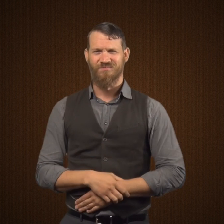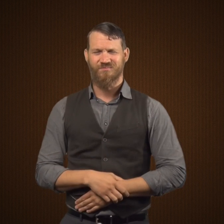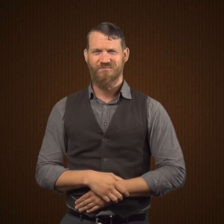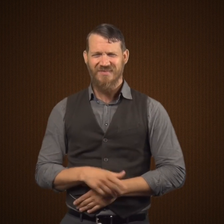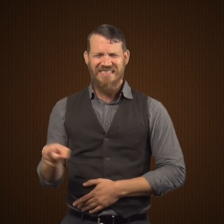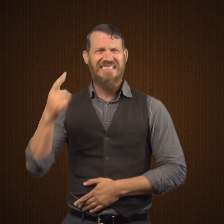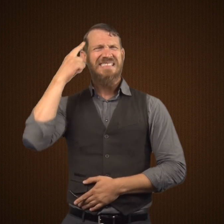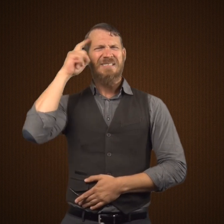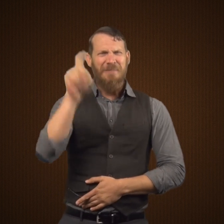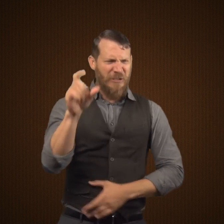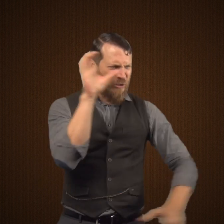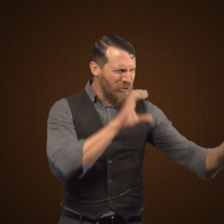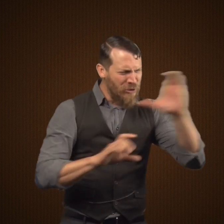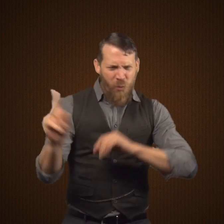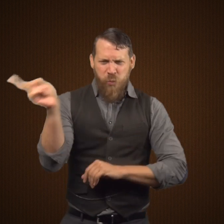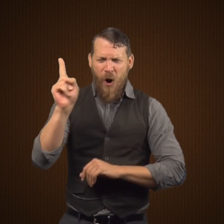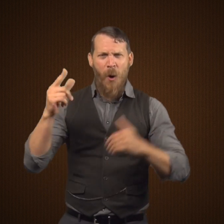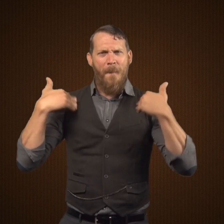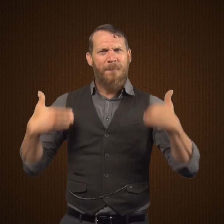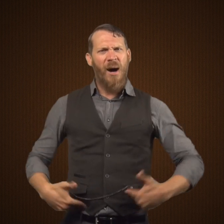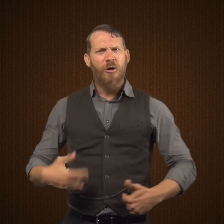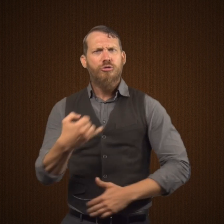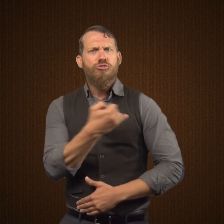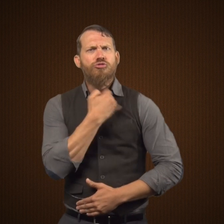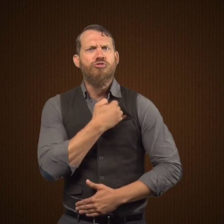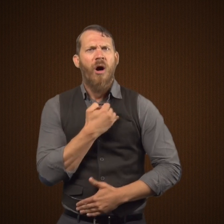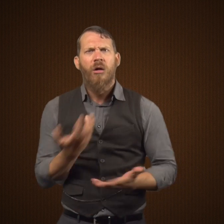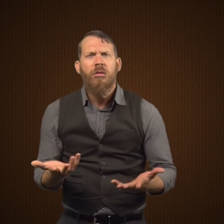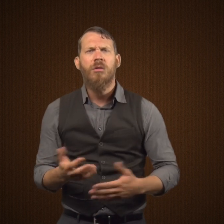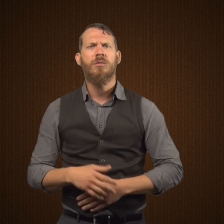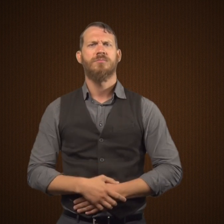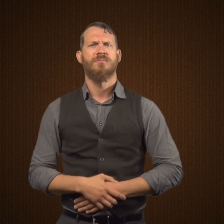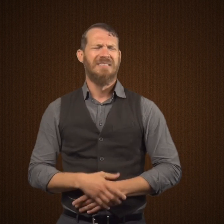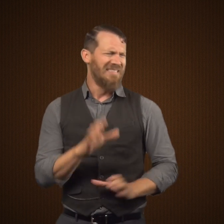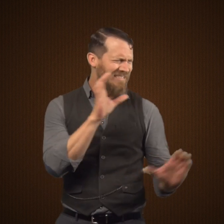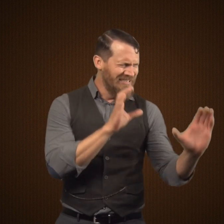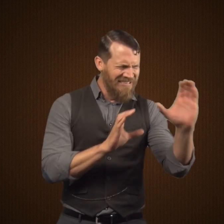That was the end of Mr. Hyde. They began to look for the body of Doctor Jekyll.